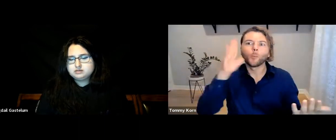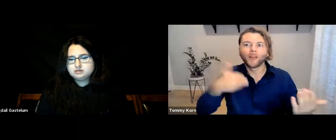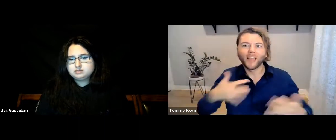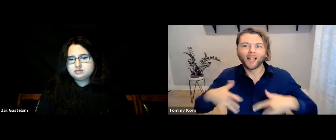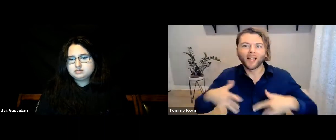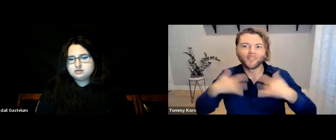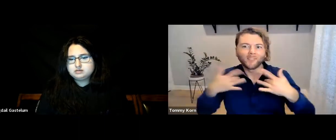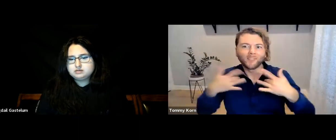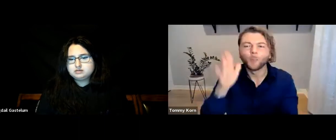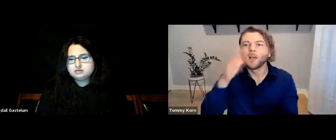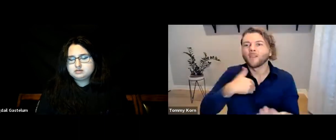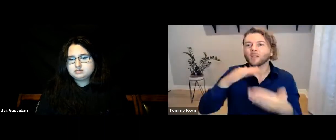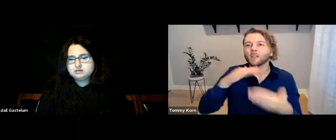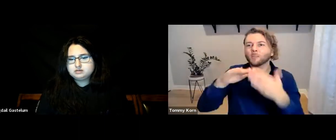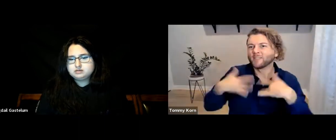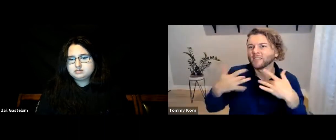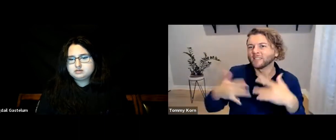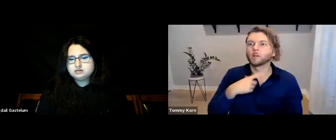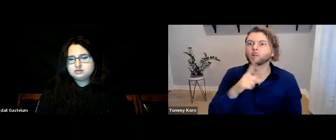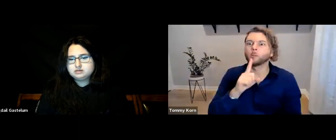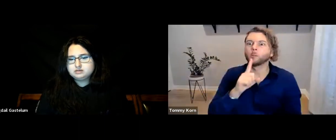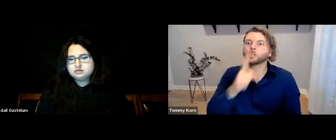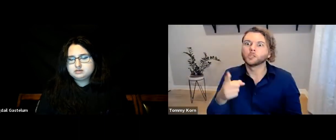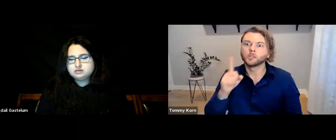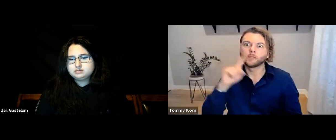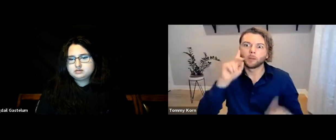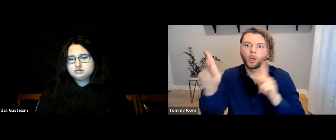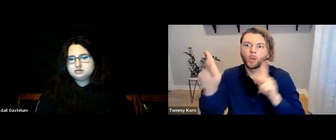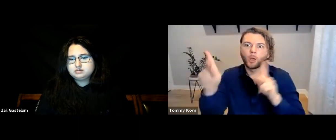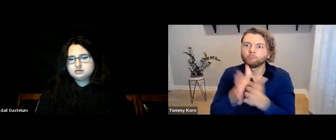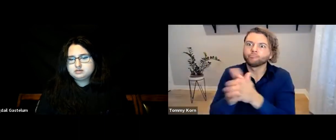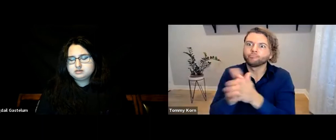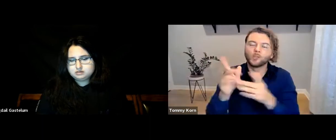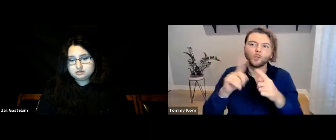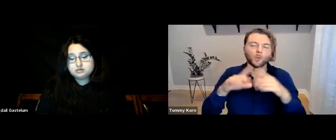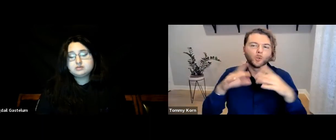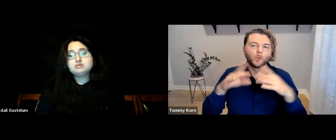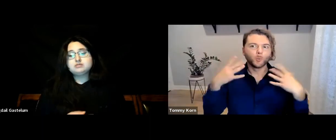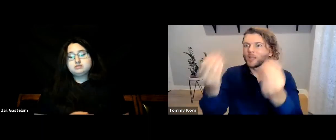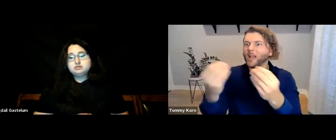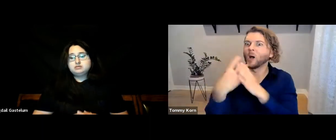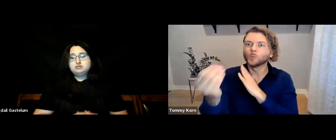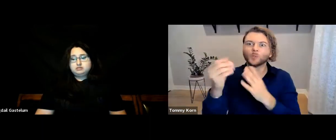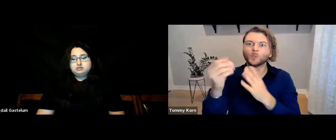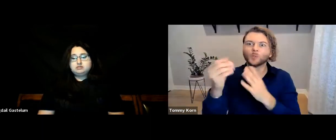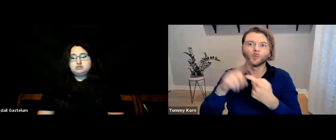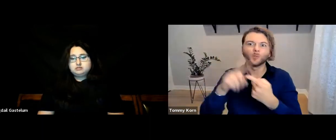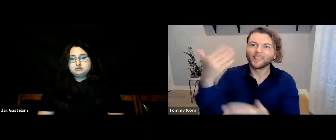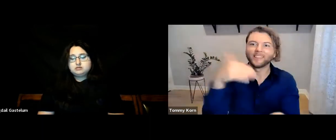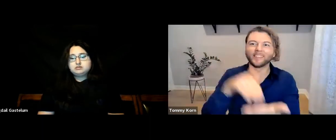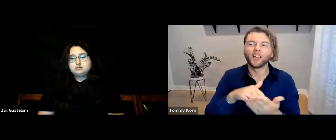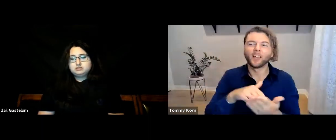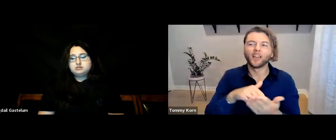We’ll have events again. We in the Deaf community are so looking forward to going out and socializing soon.